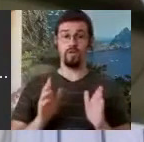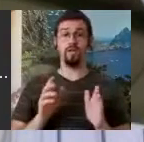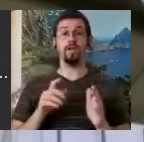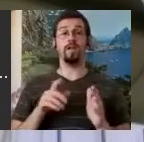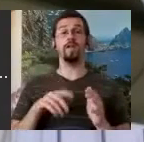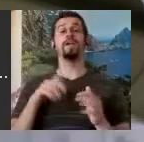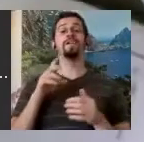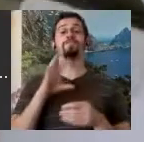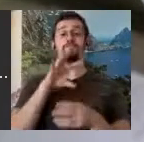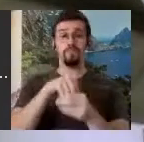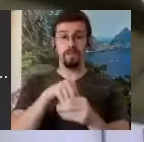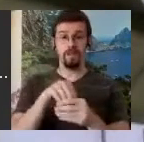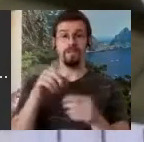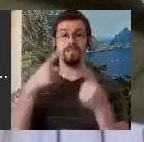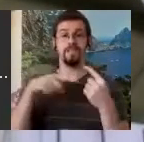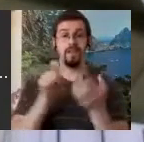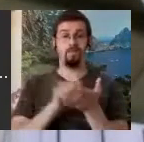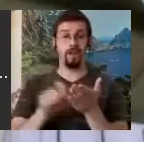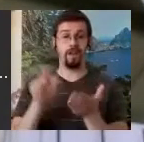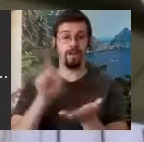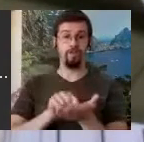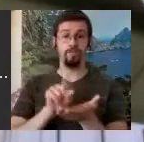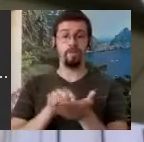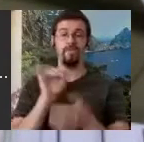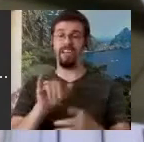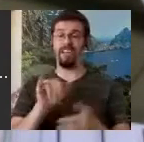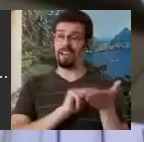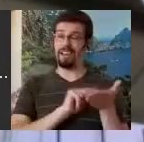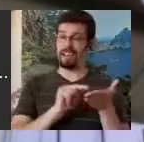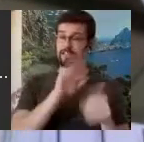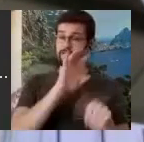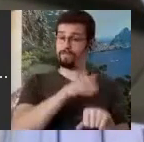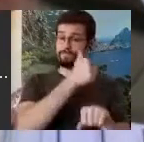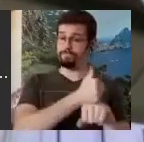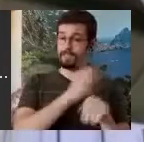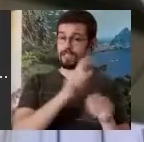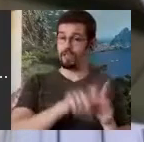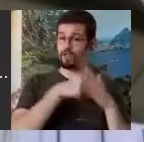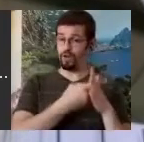had founded and started. And we sent it out to everybody and then we get this